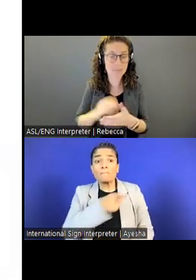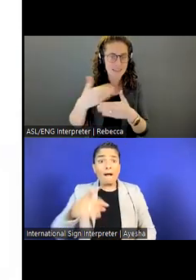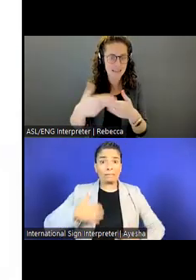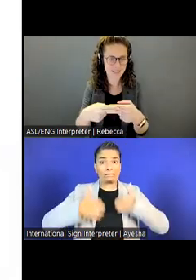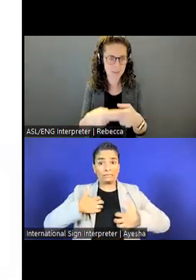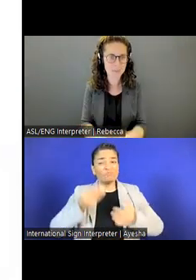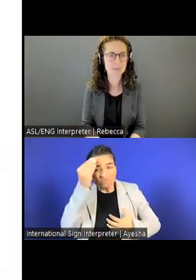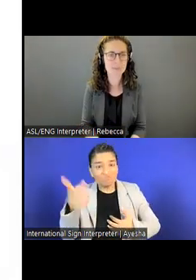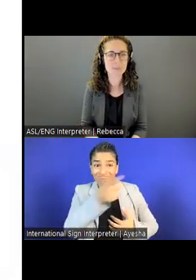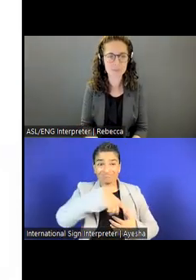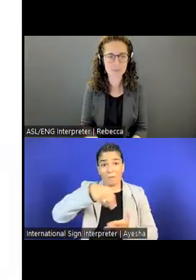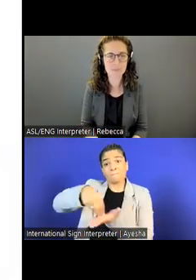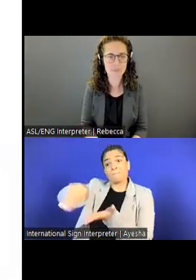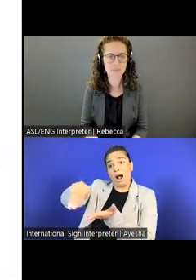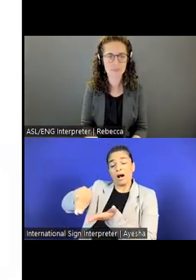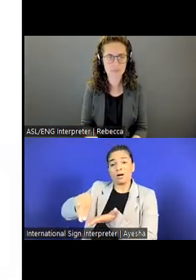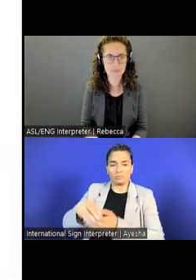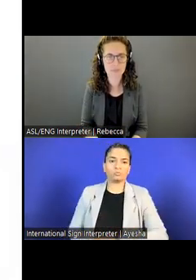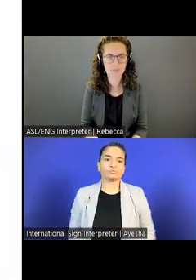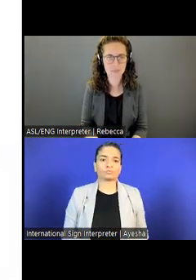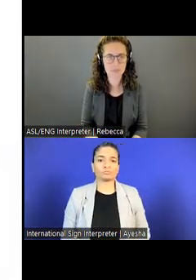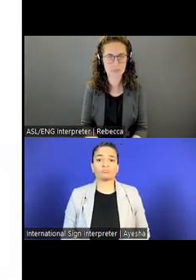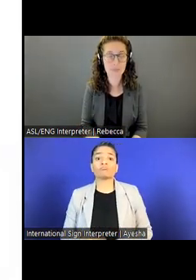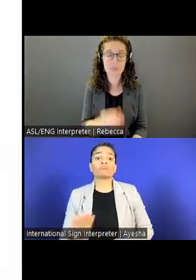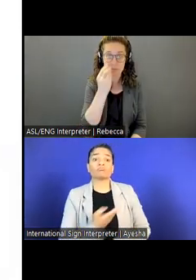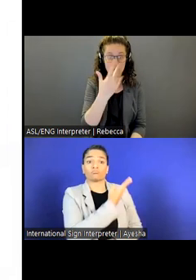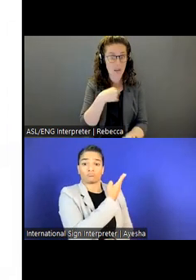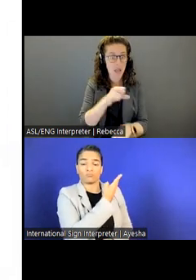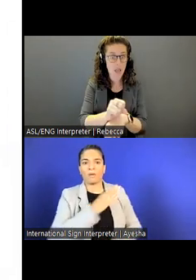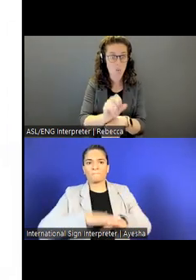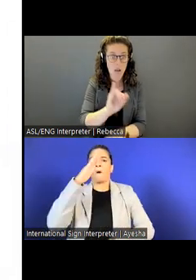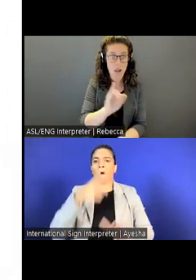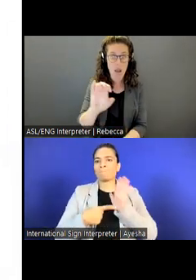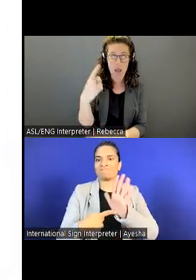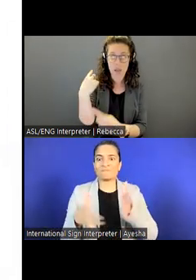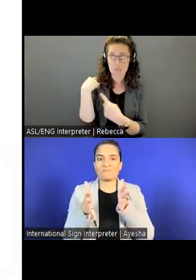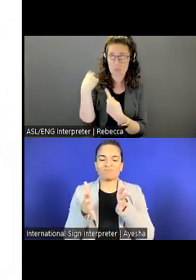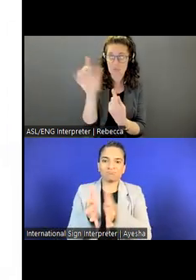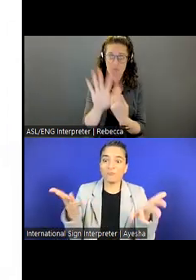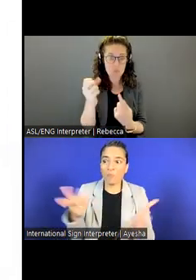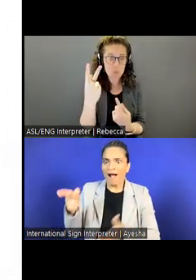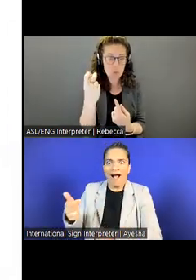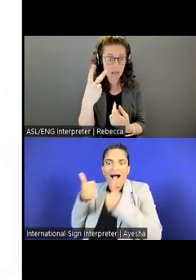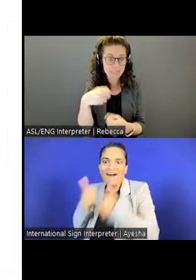Let me tell you, I've been at IIE for almost 12 years now. The benefits are wonderful.